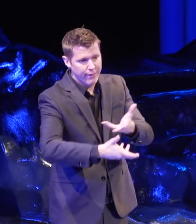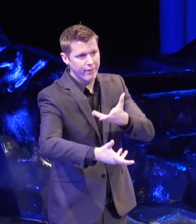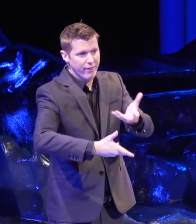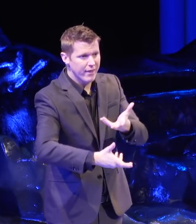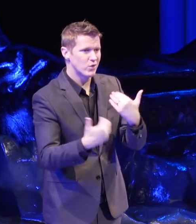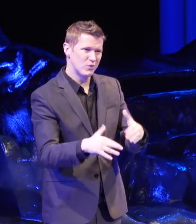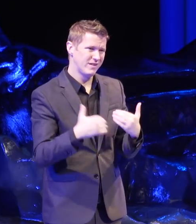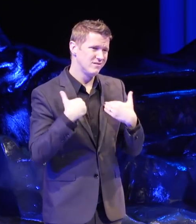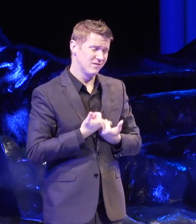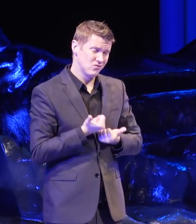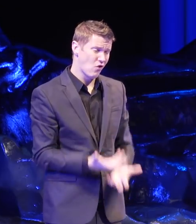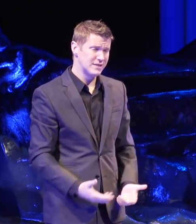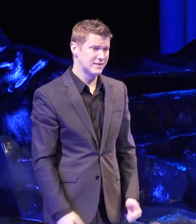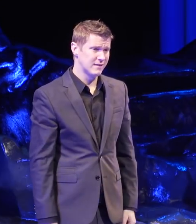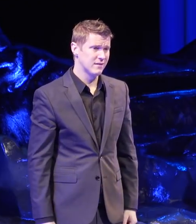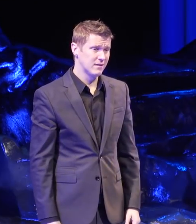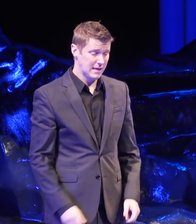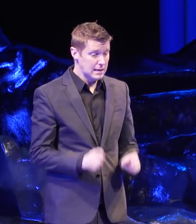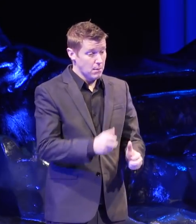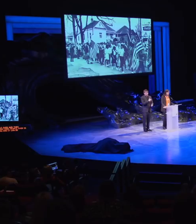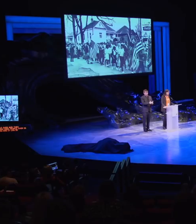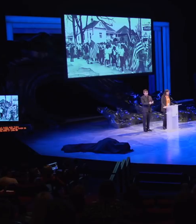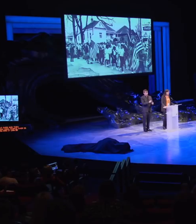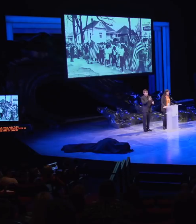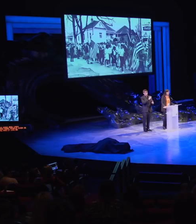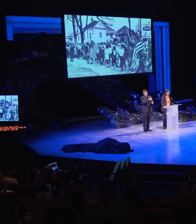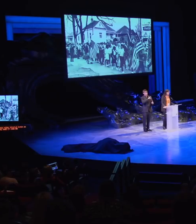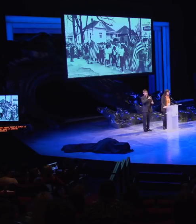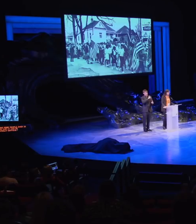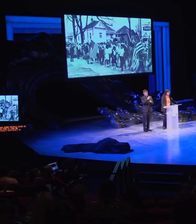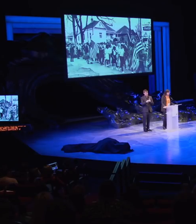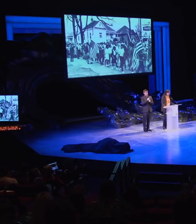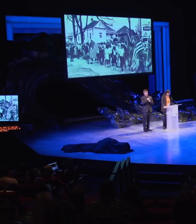and it can be especially difficult if you're personally impacted by the issue.